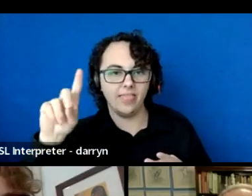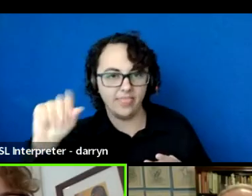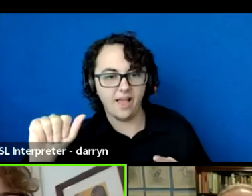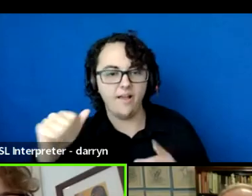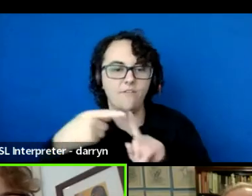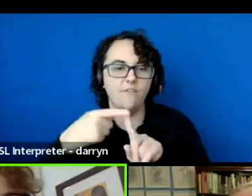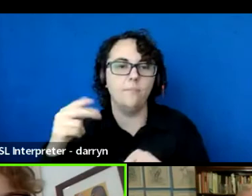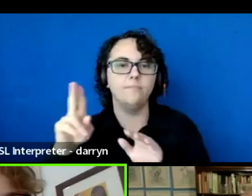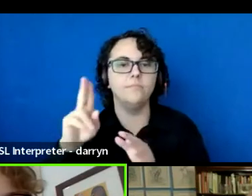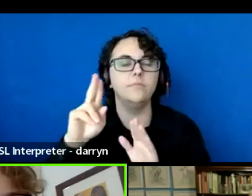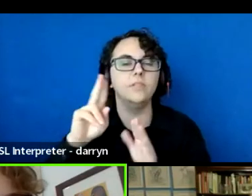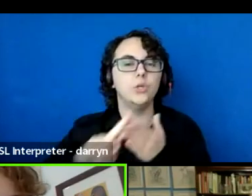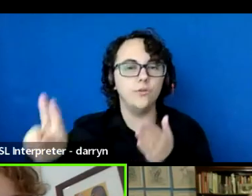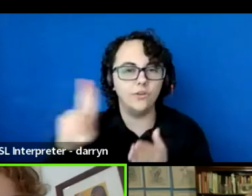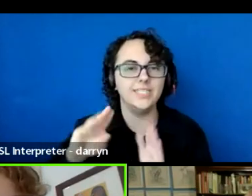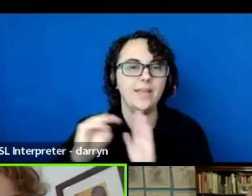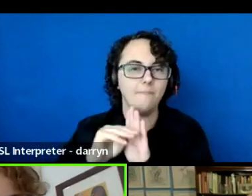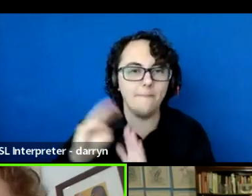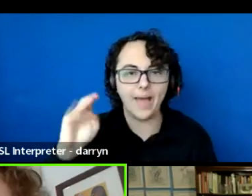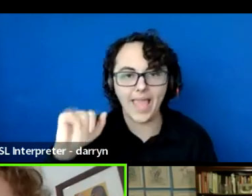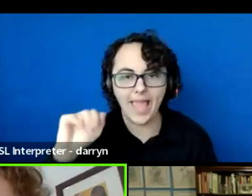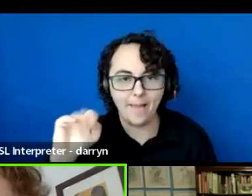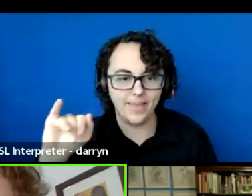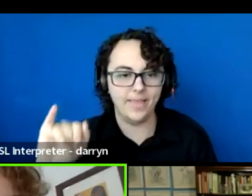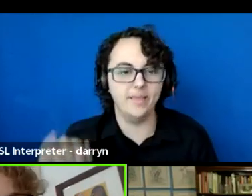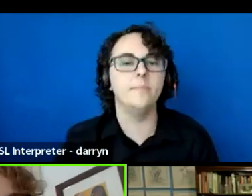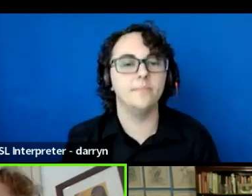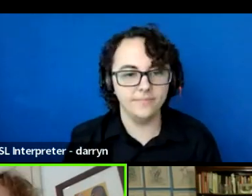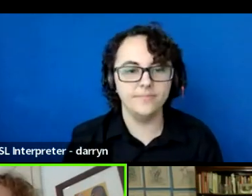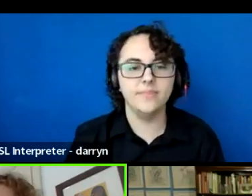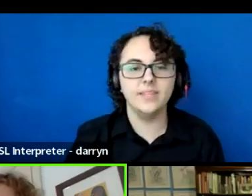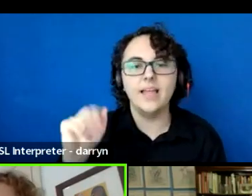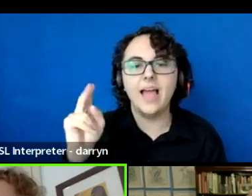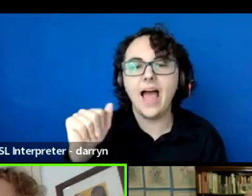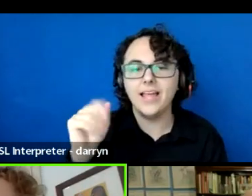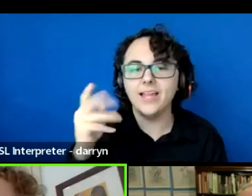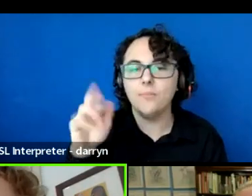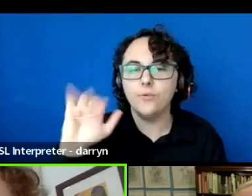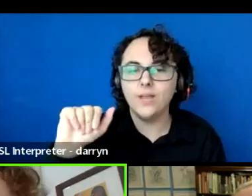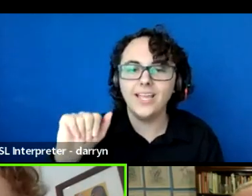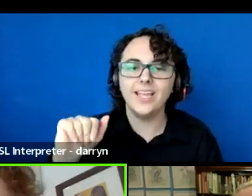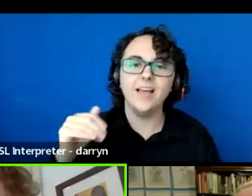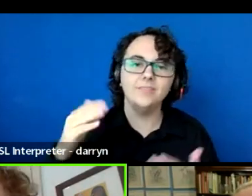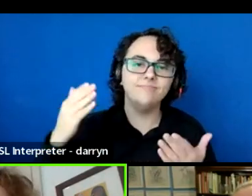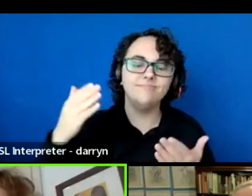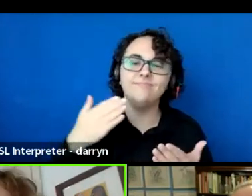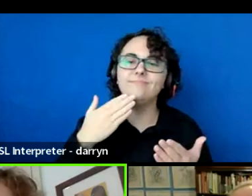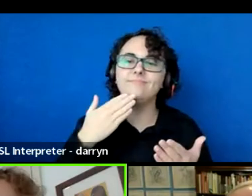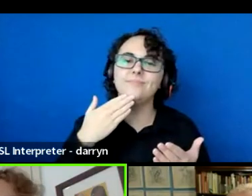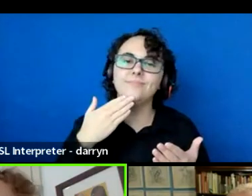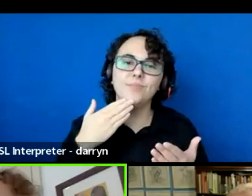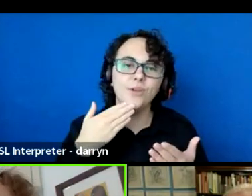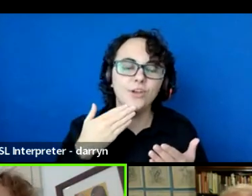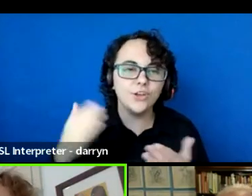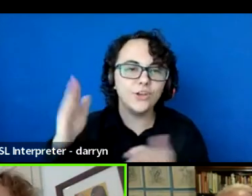Thank you, Big, greetings everyone. (speaking in foreign language)